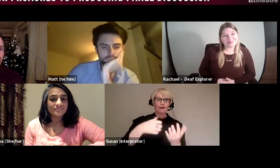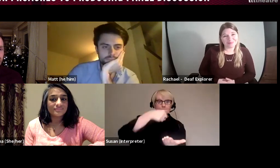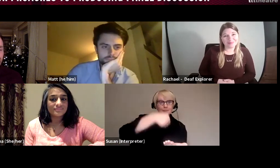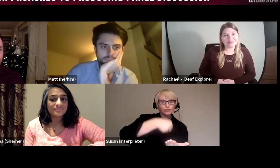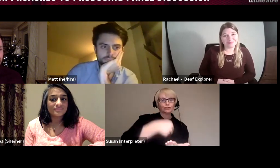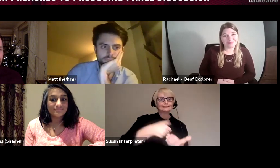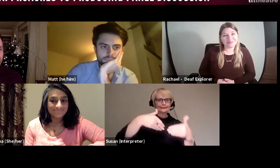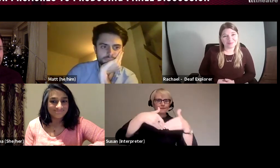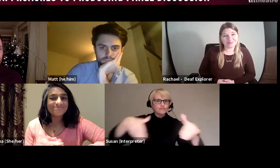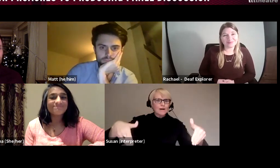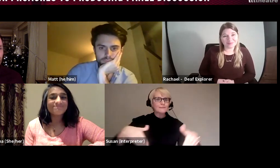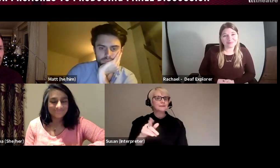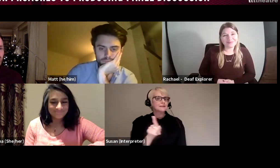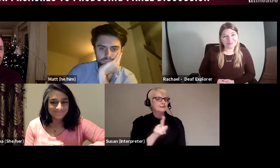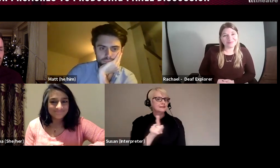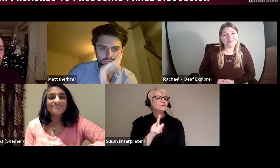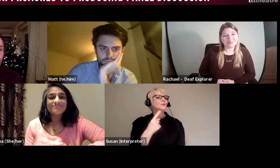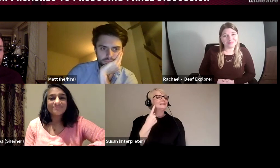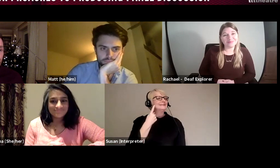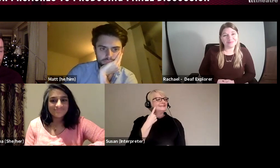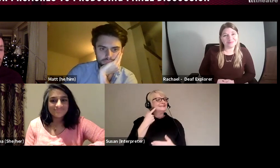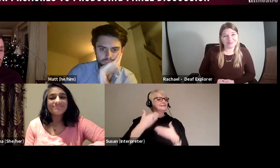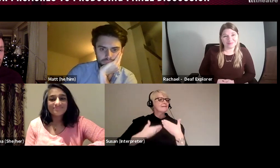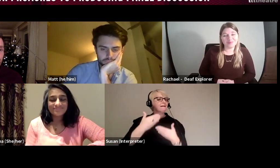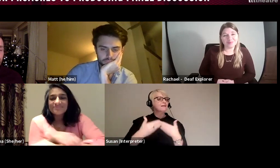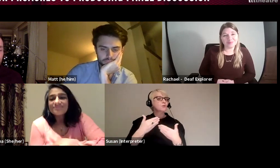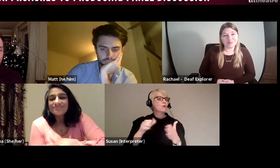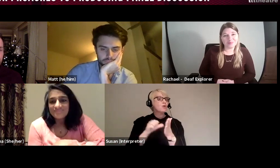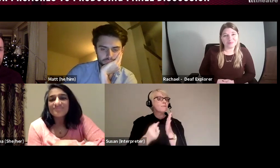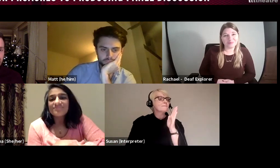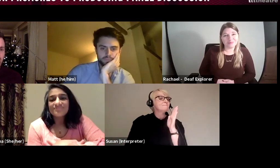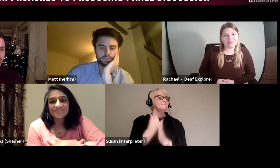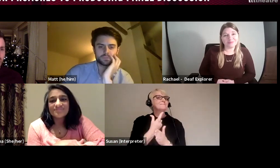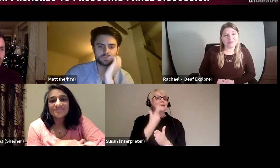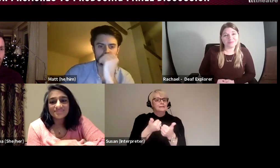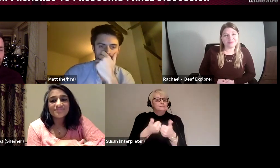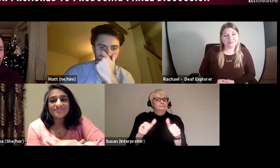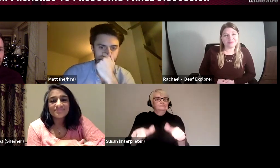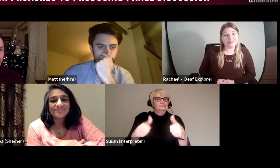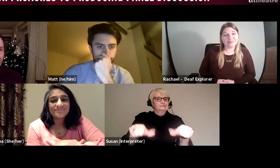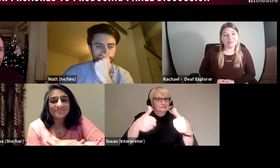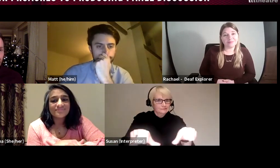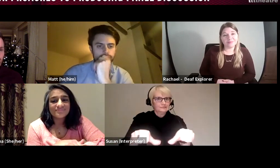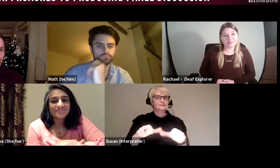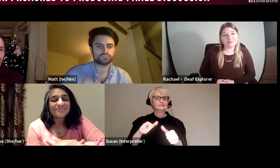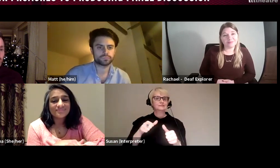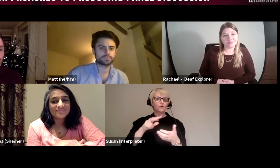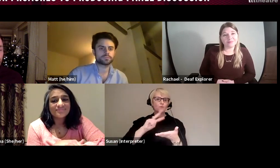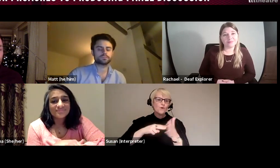so that it is easier as you go along to trouble shoot, and work out solutions for problems or